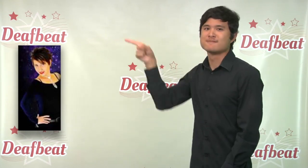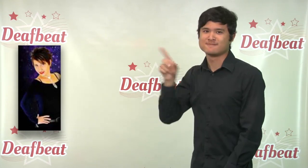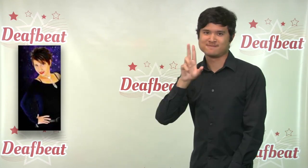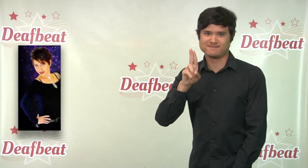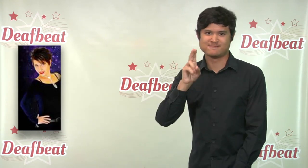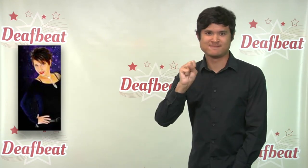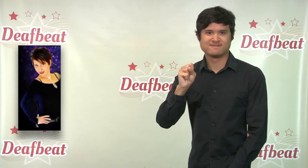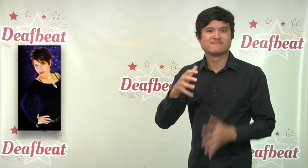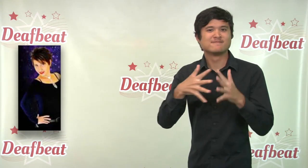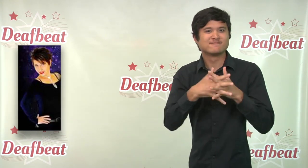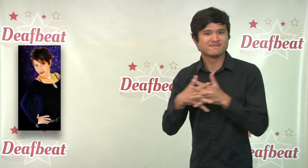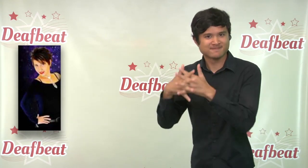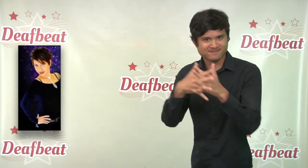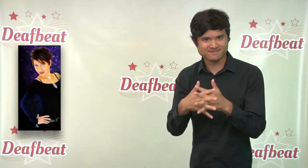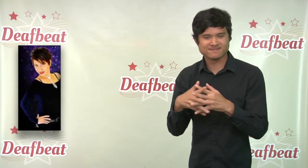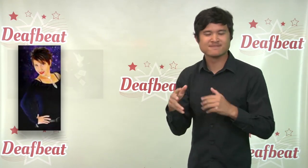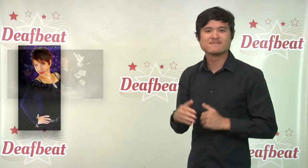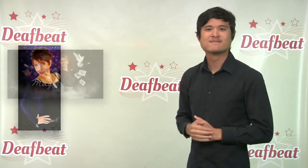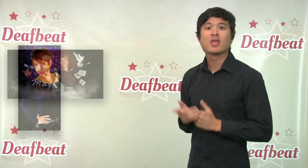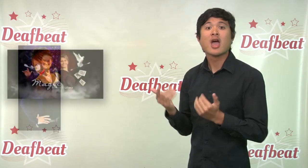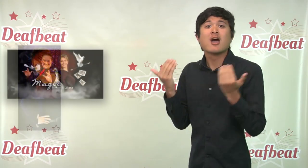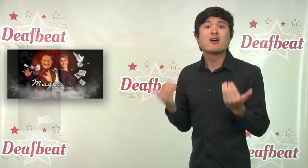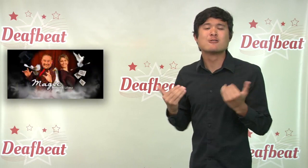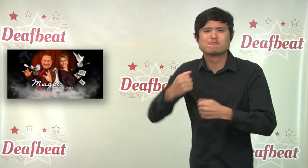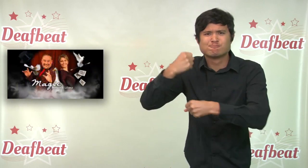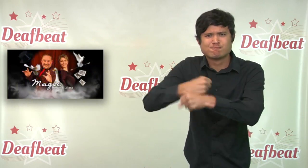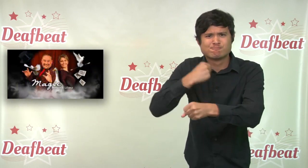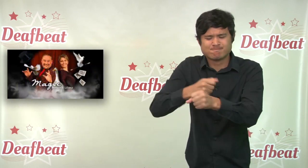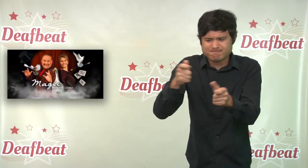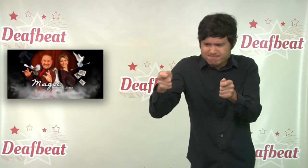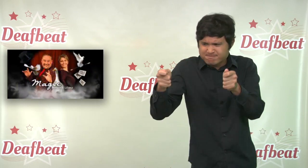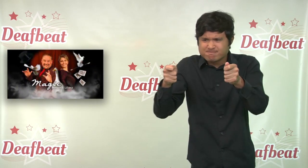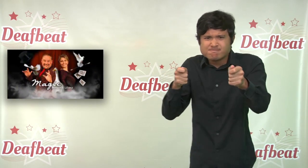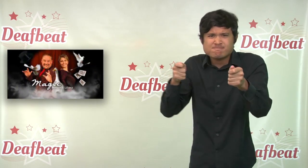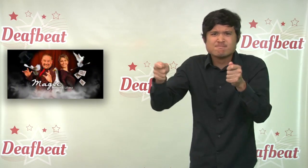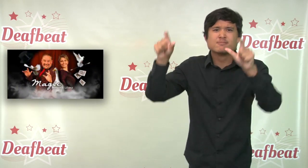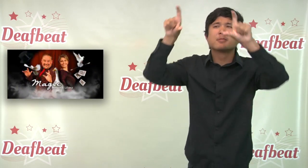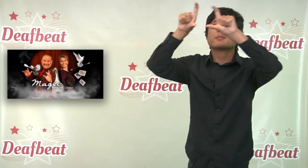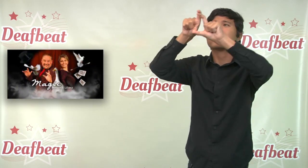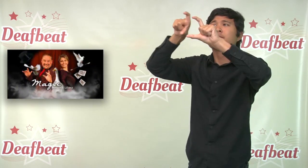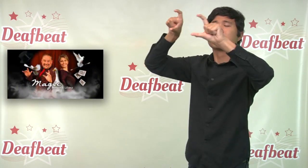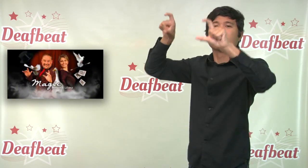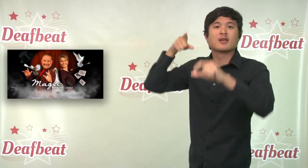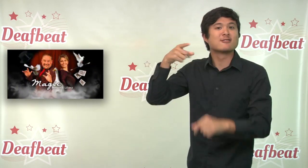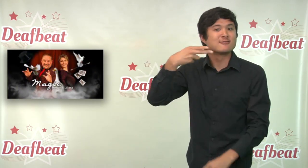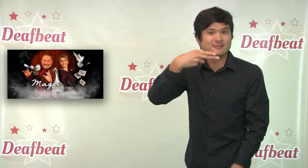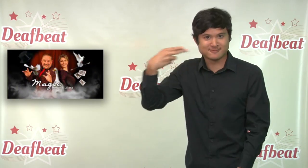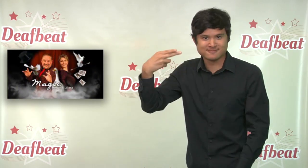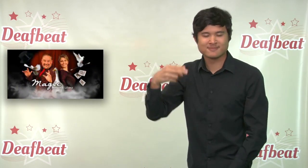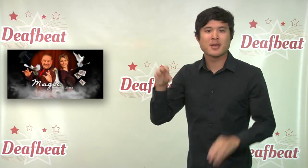She is currently a creator and producer for